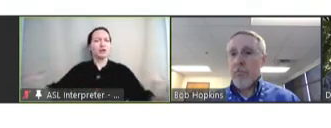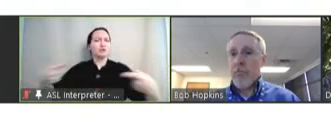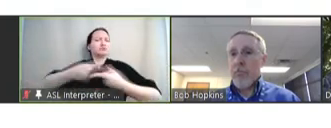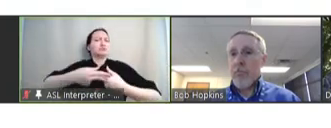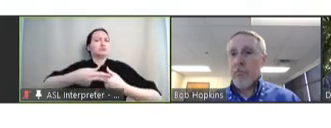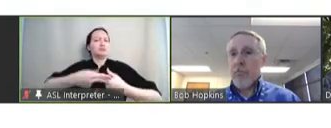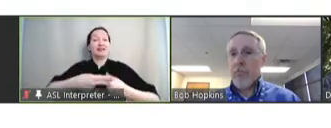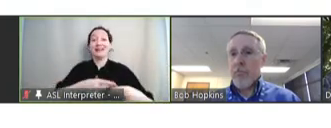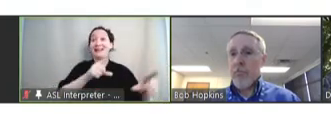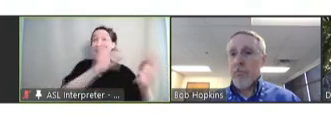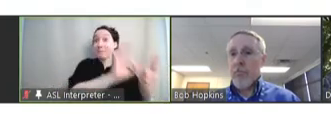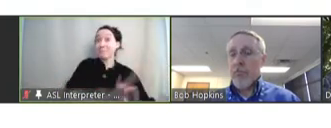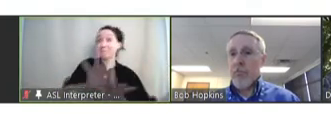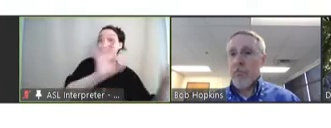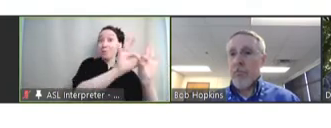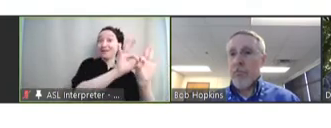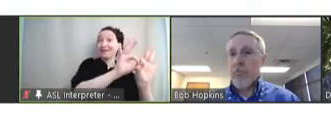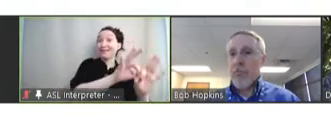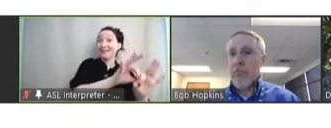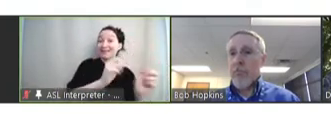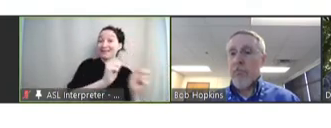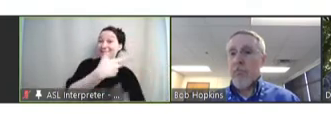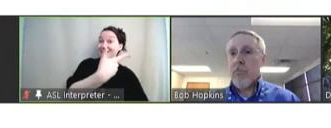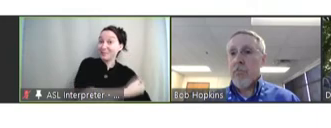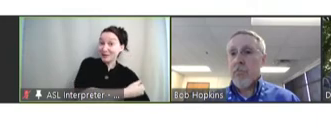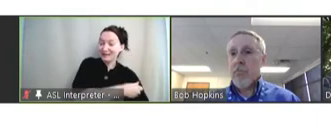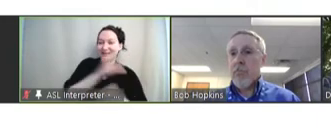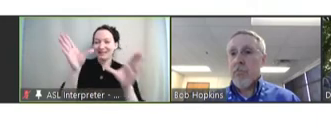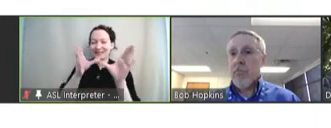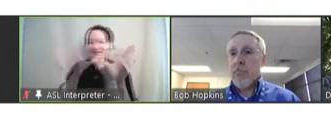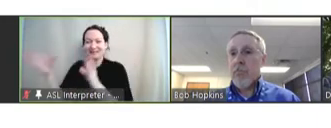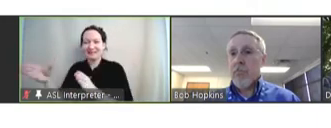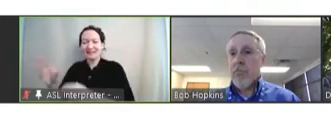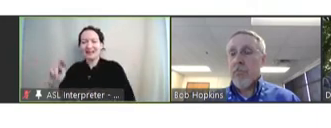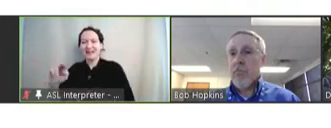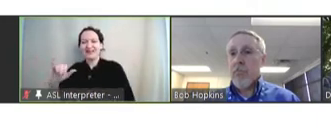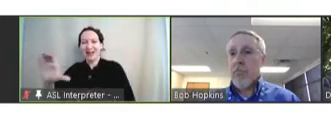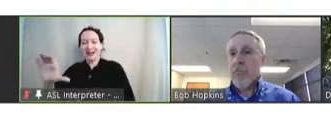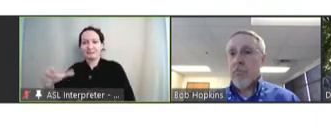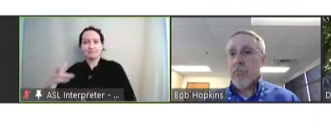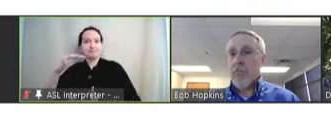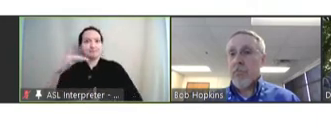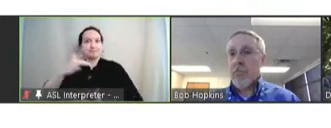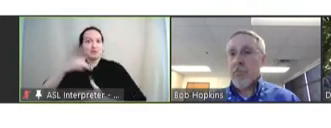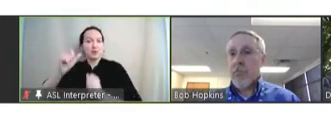that are important in immunization and those things that NVAC is most able to influence.